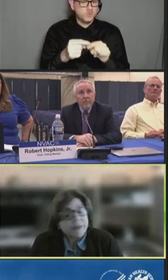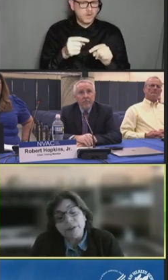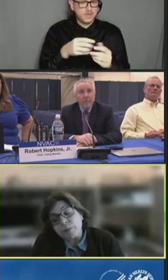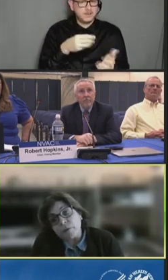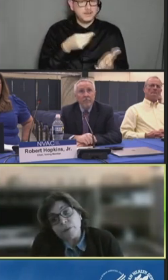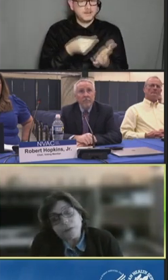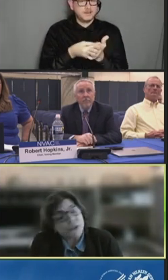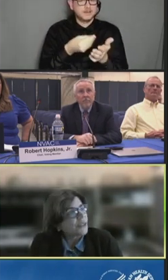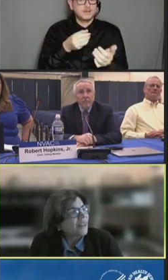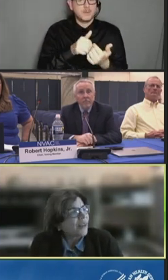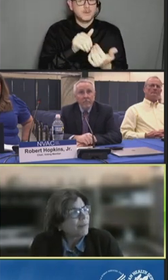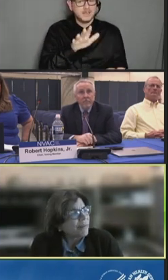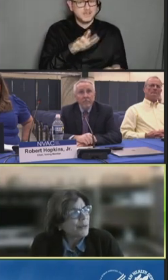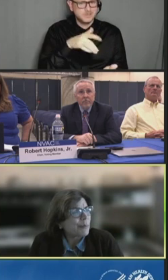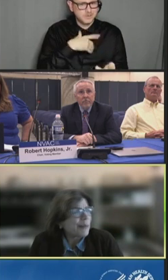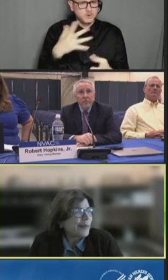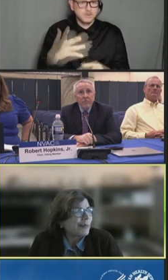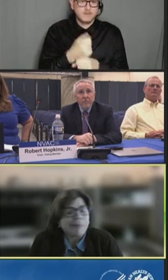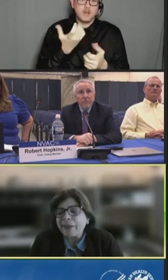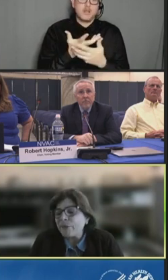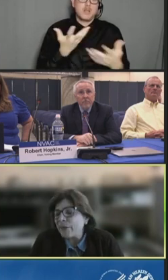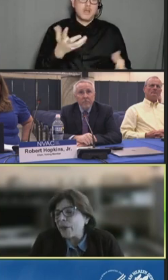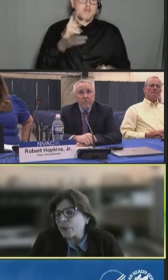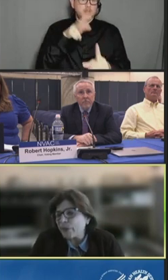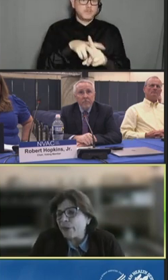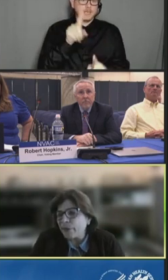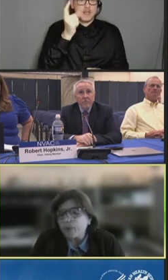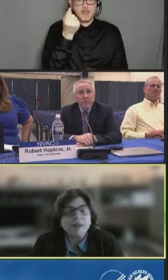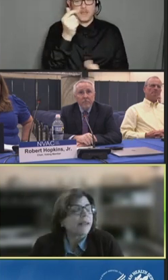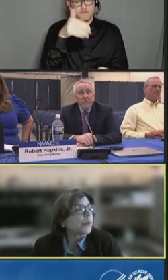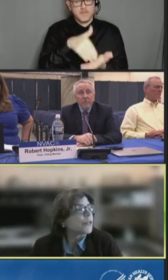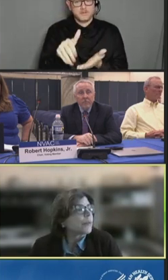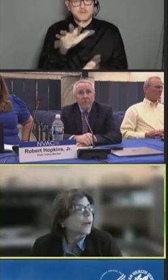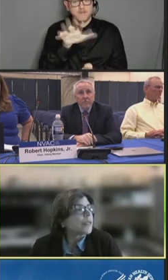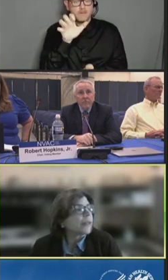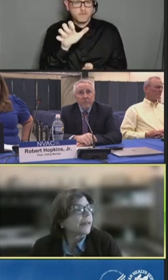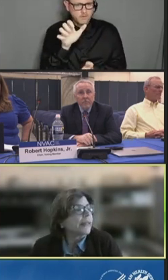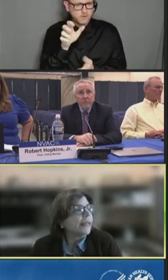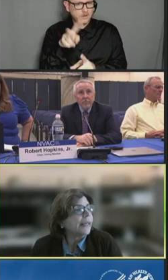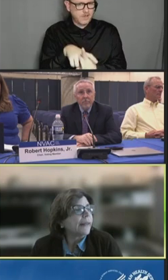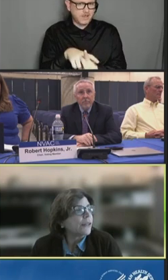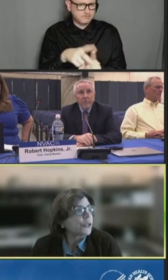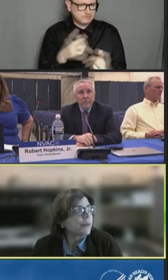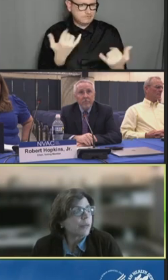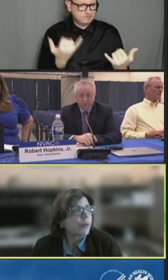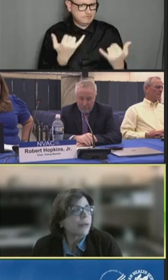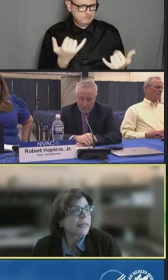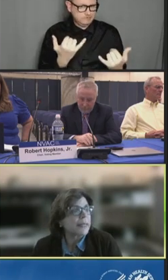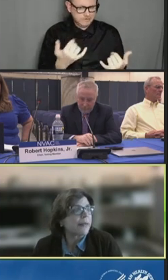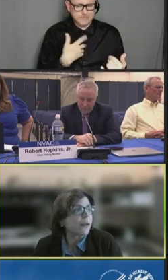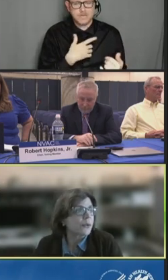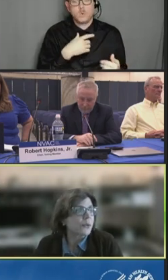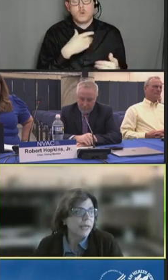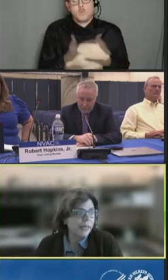As of April 1st, there's about 11,500 claims approximately. And they're processing those.